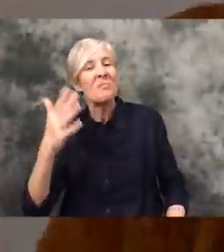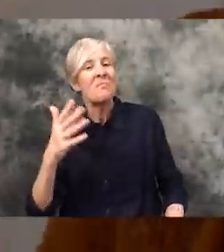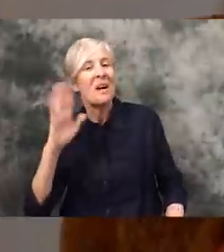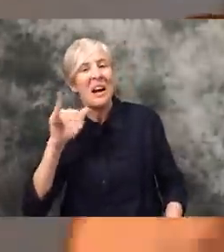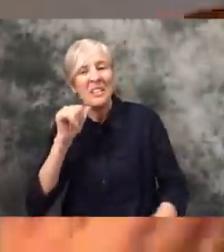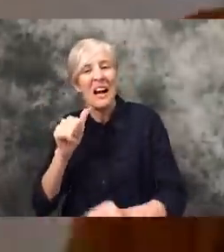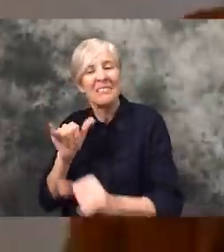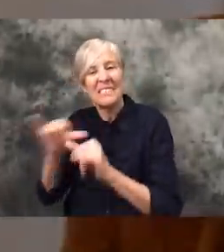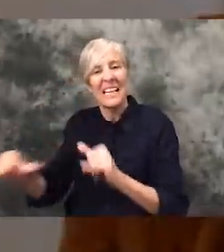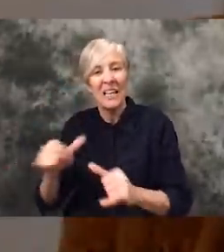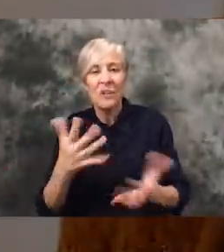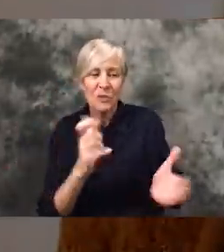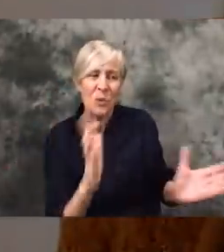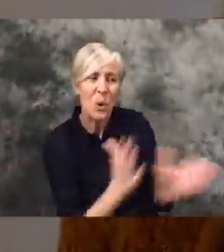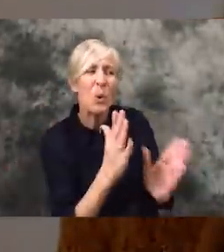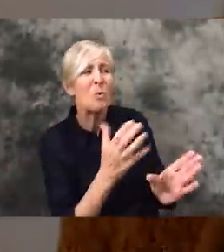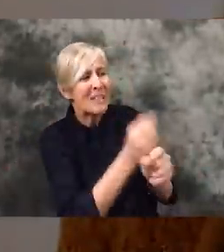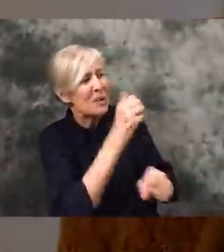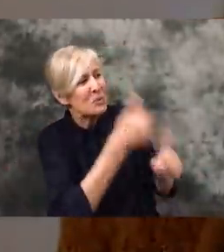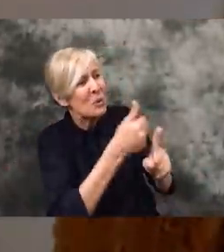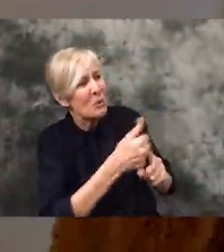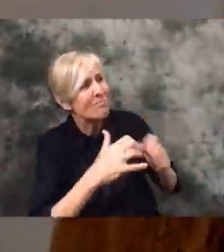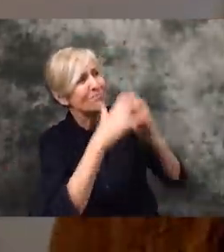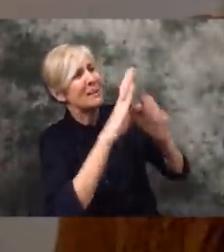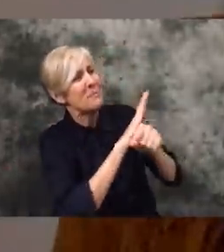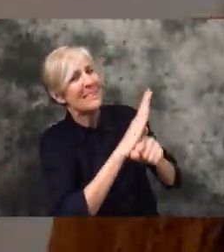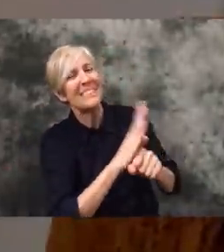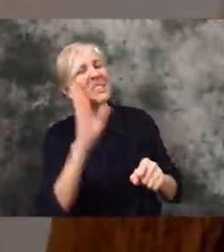for me to not work there. Because he knew that that really wasn't what I wanted to